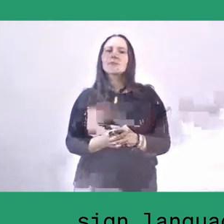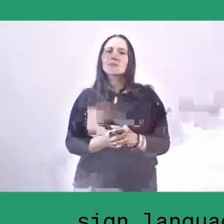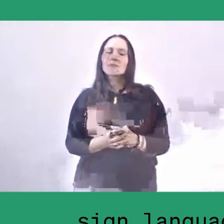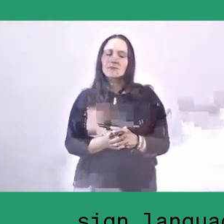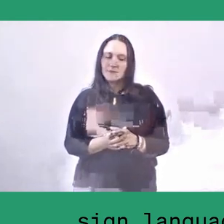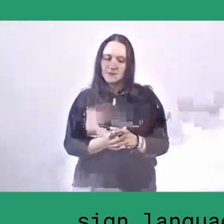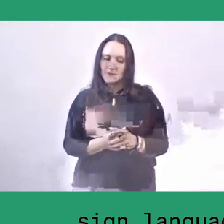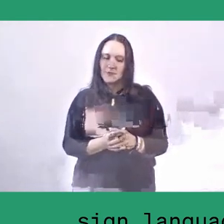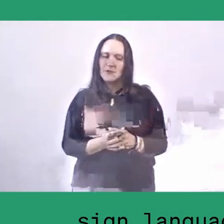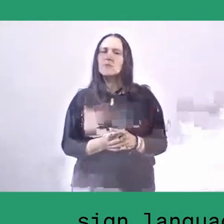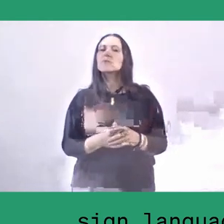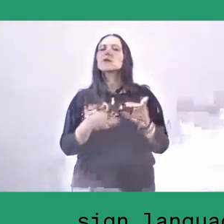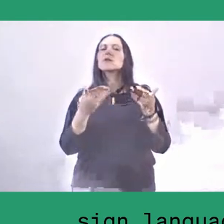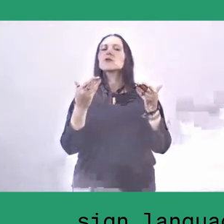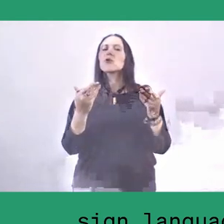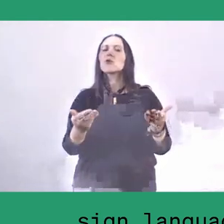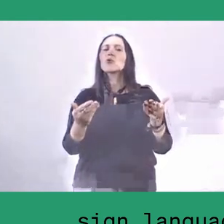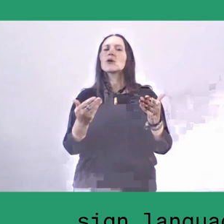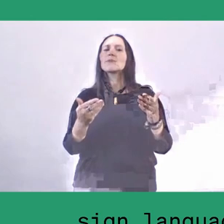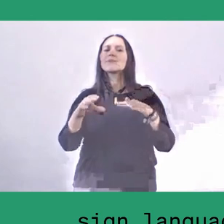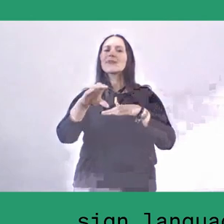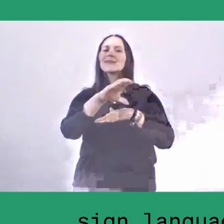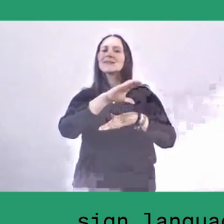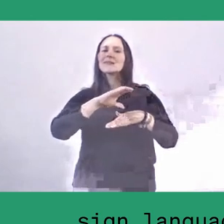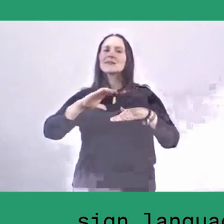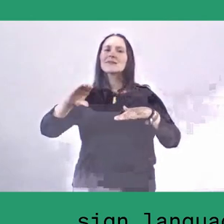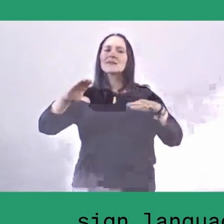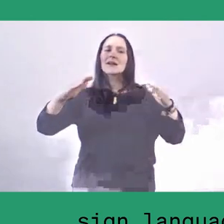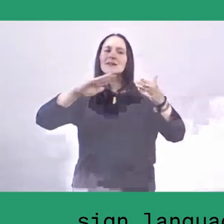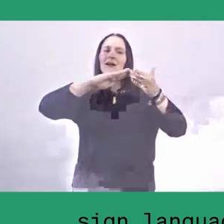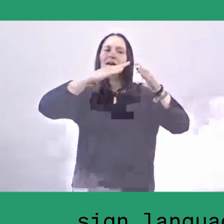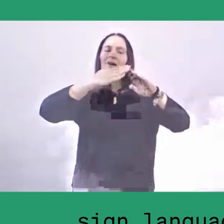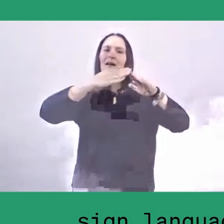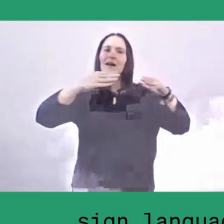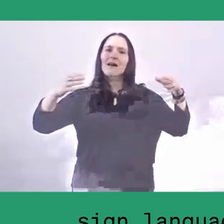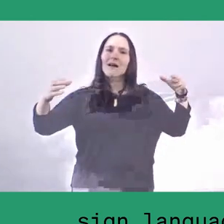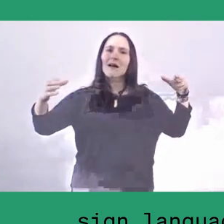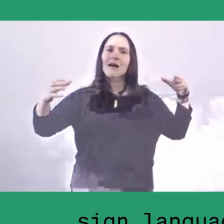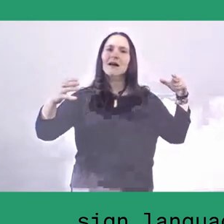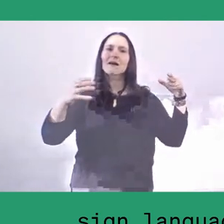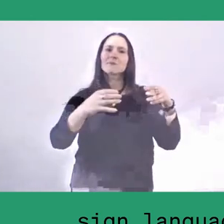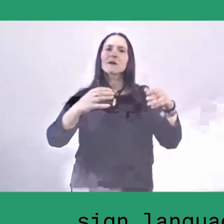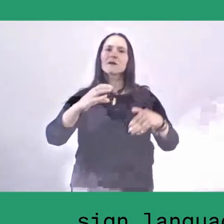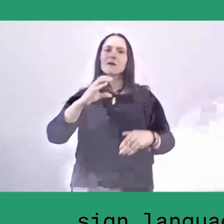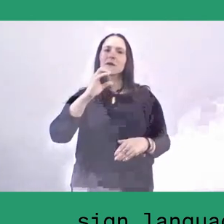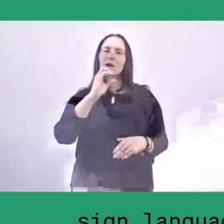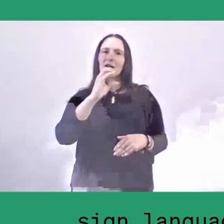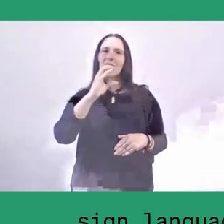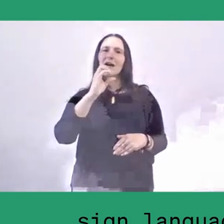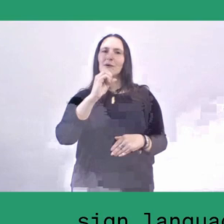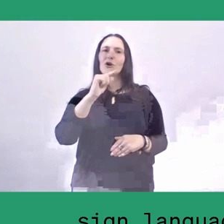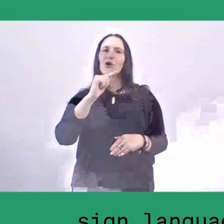in this kampung commoning or gotong royong in the lumbung spirit.